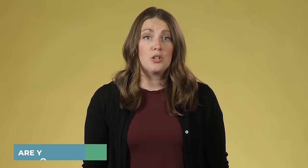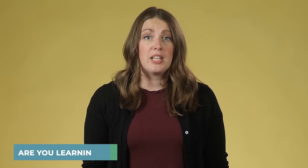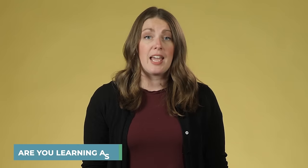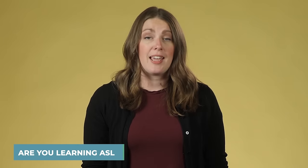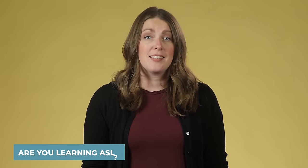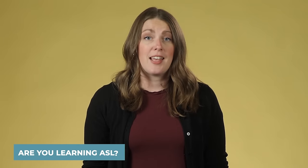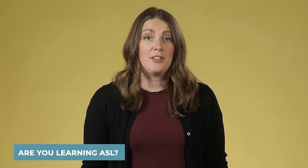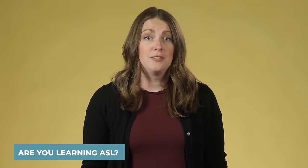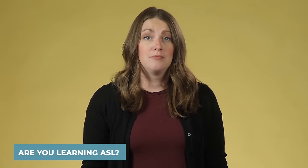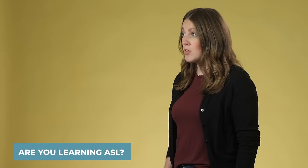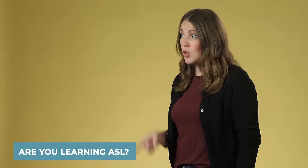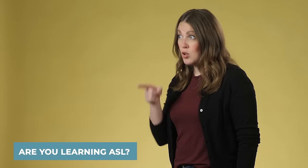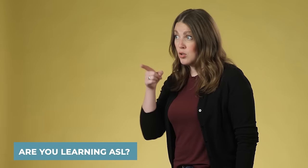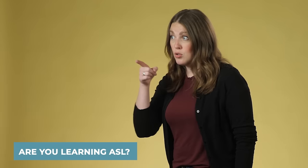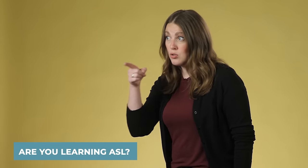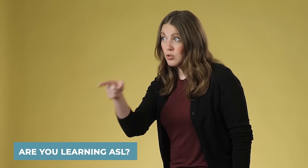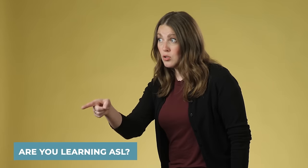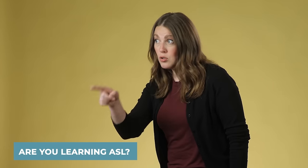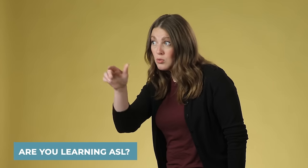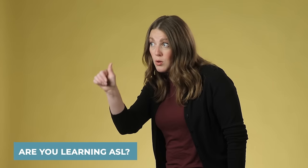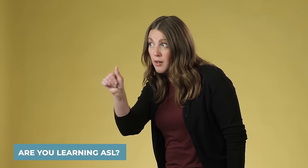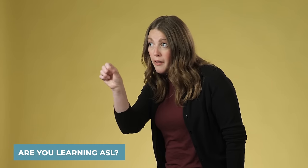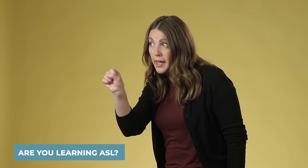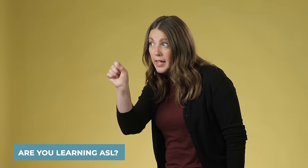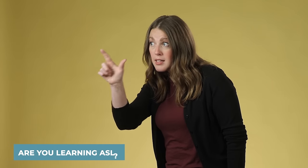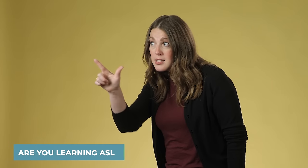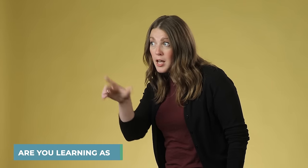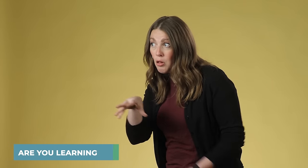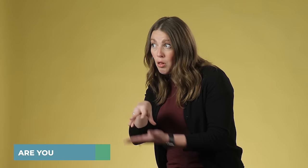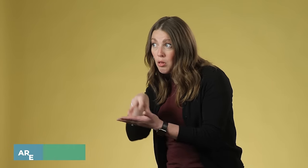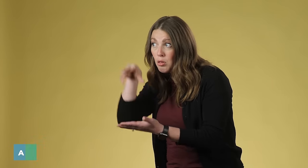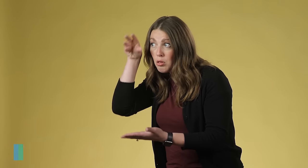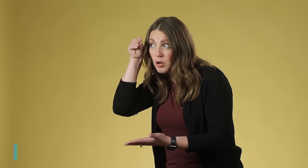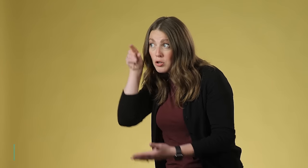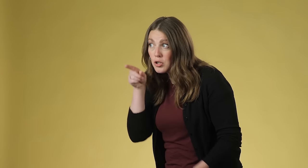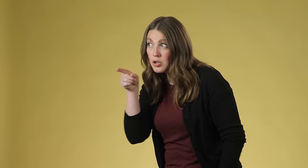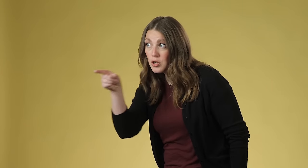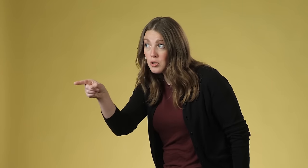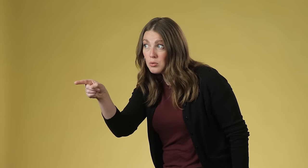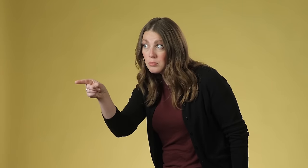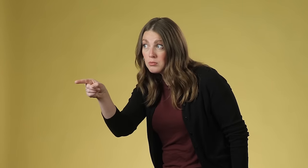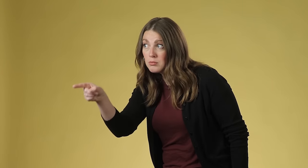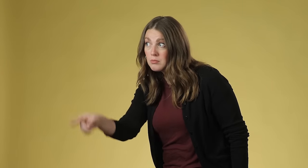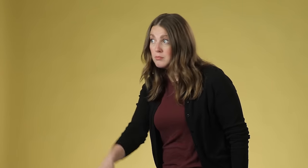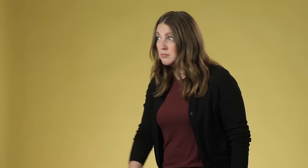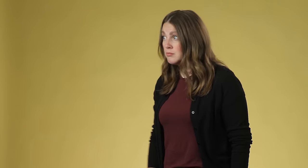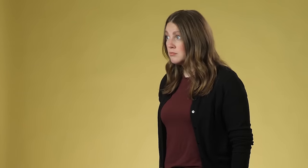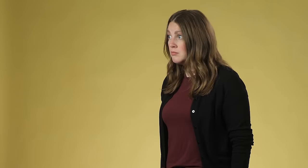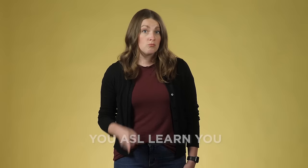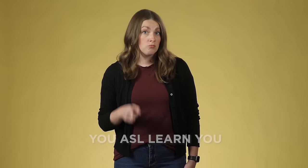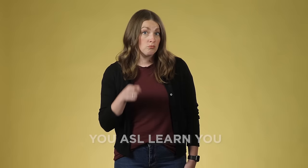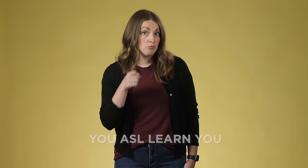Do you want help? 'You help want you?'